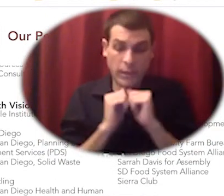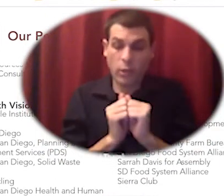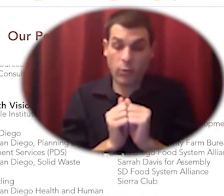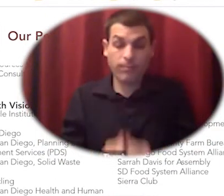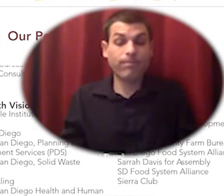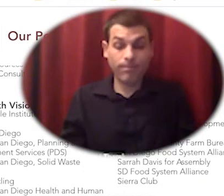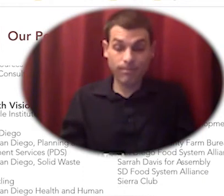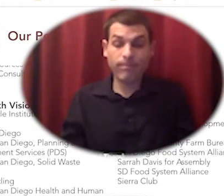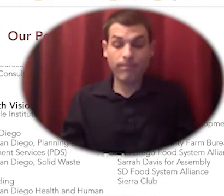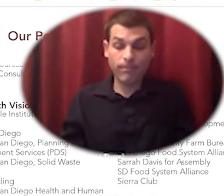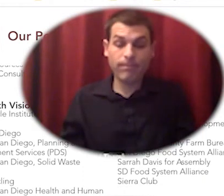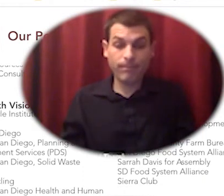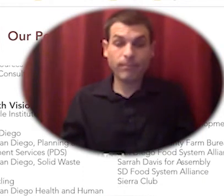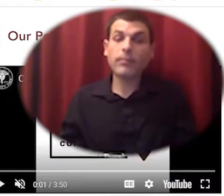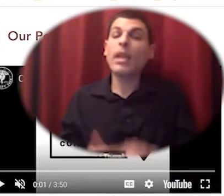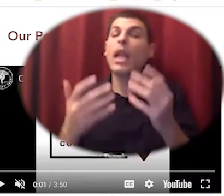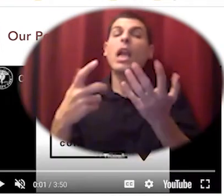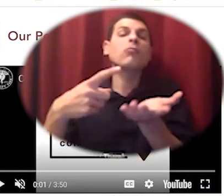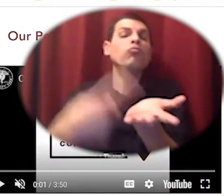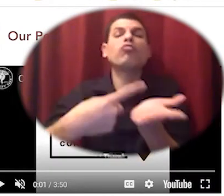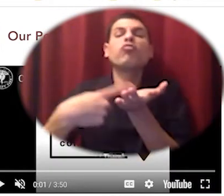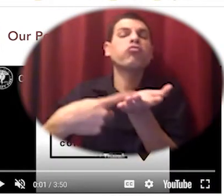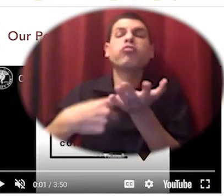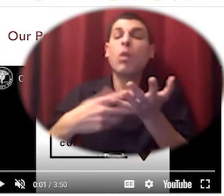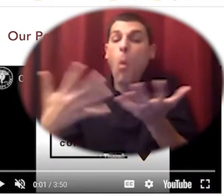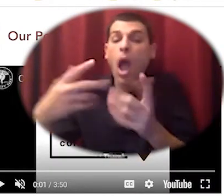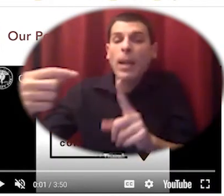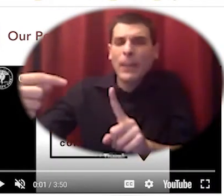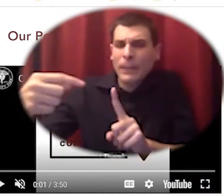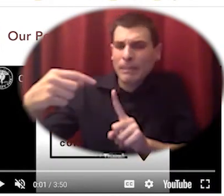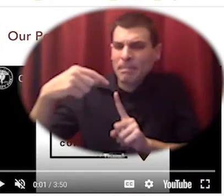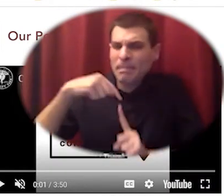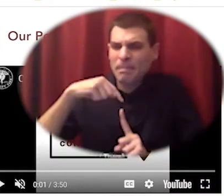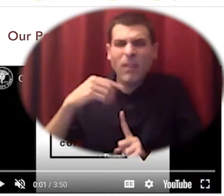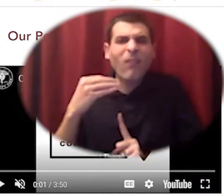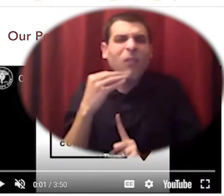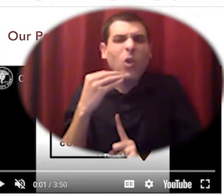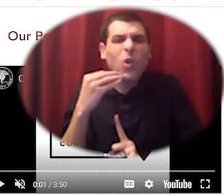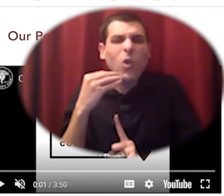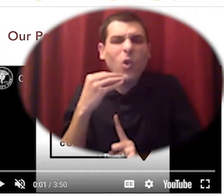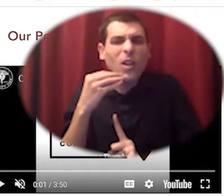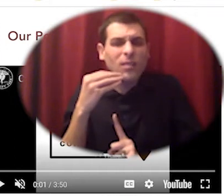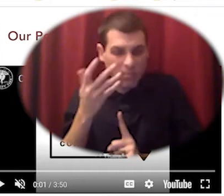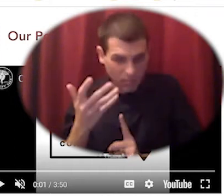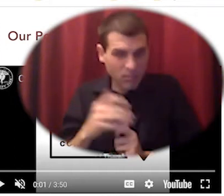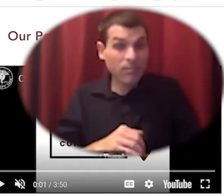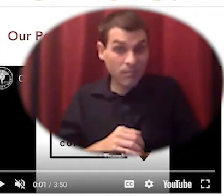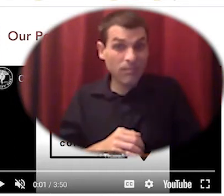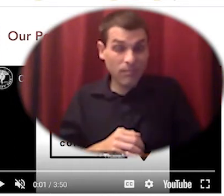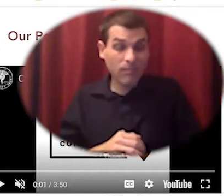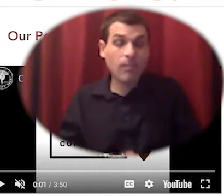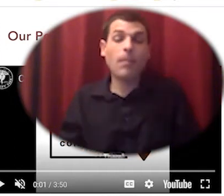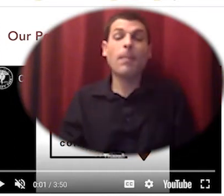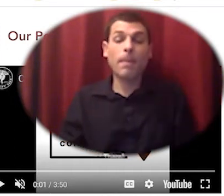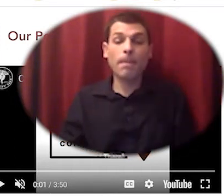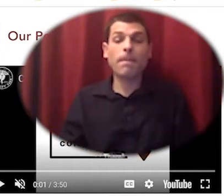to take it back to the beginning a bunch of folks in san diego got together to start